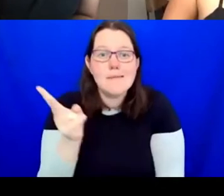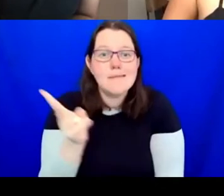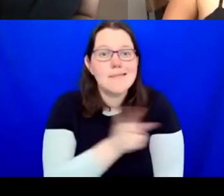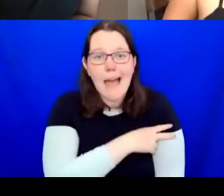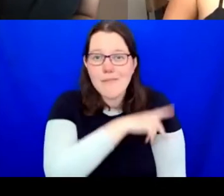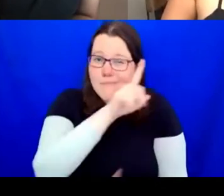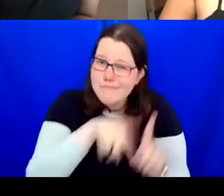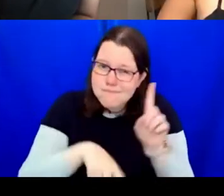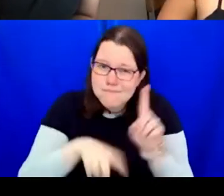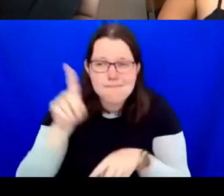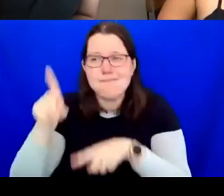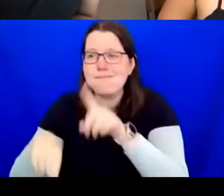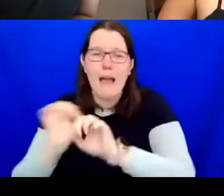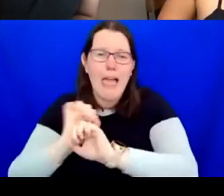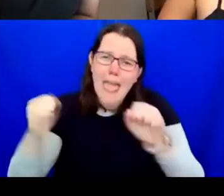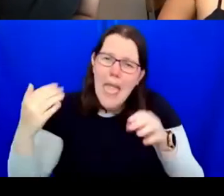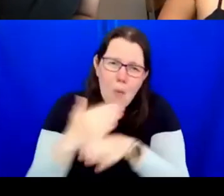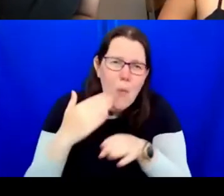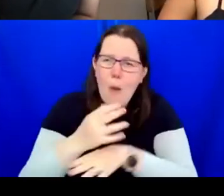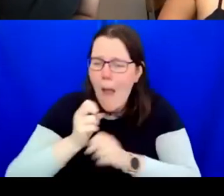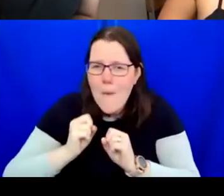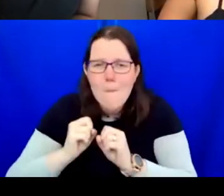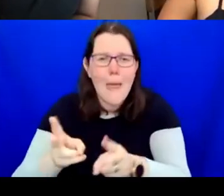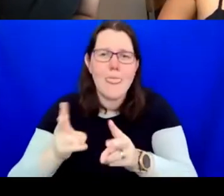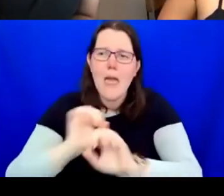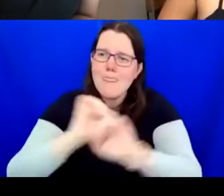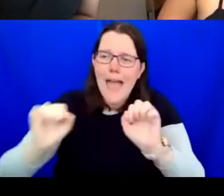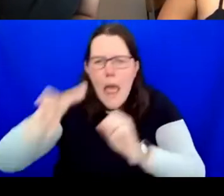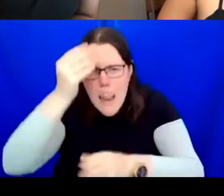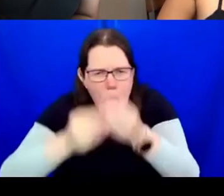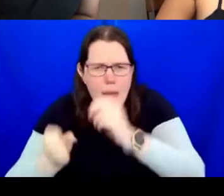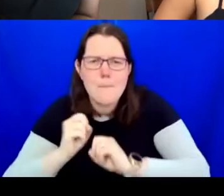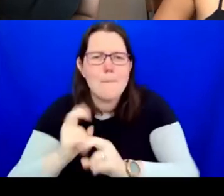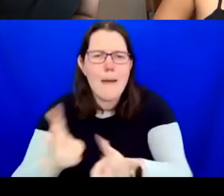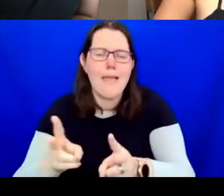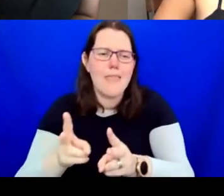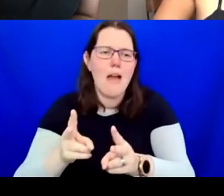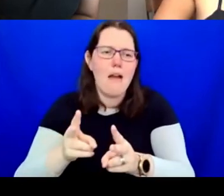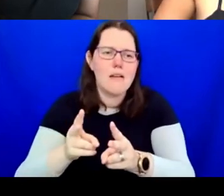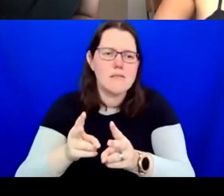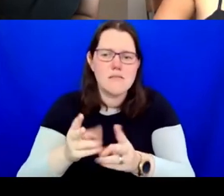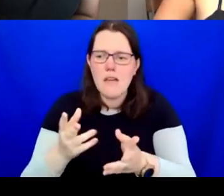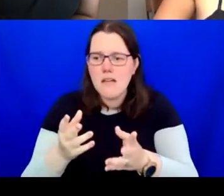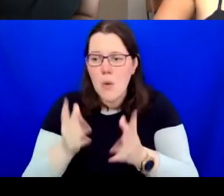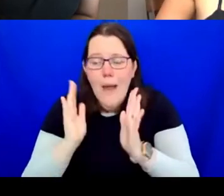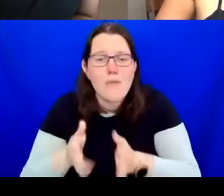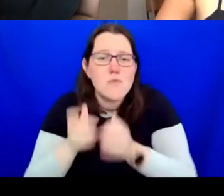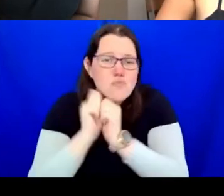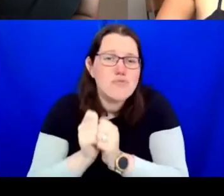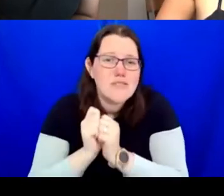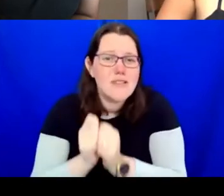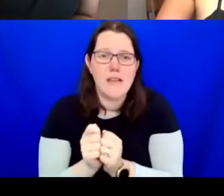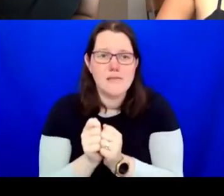ways people work and learn. Some people learn and act very differently from others and you have to